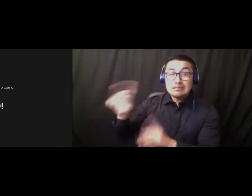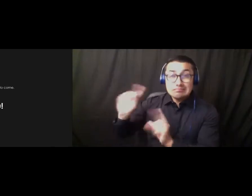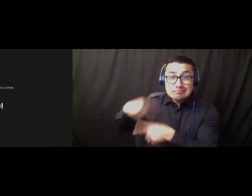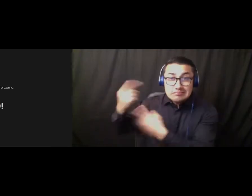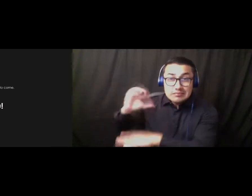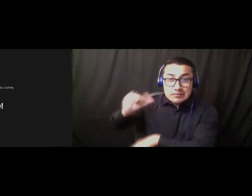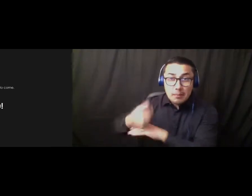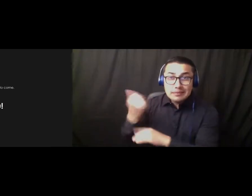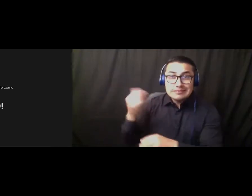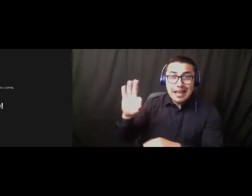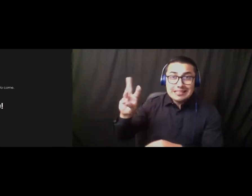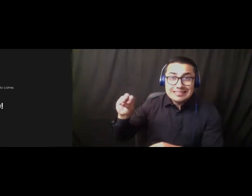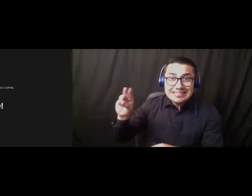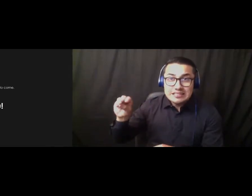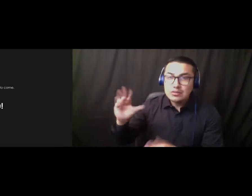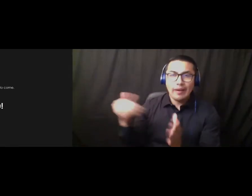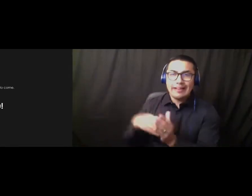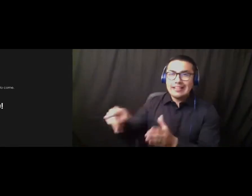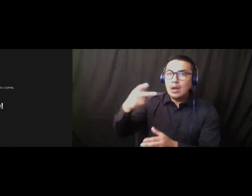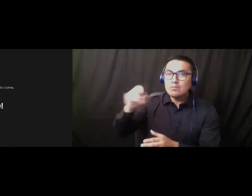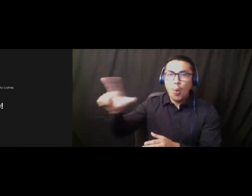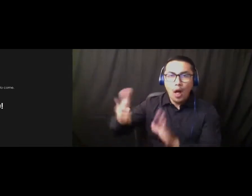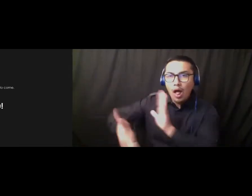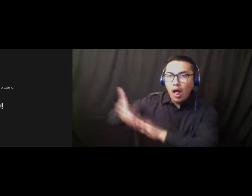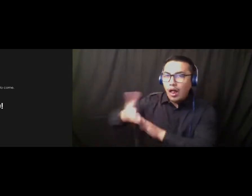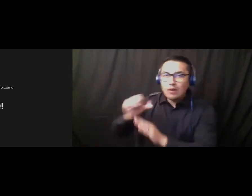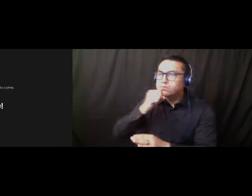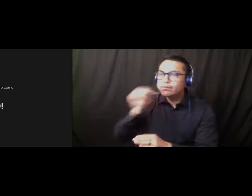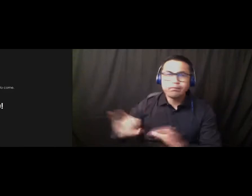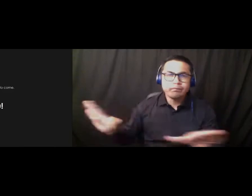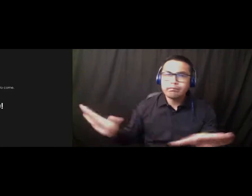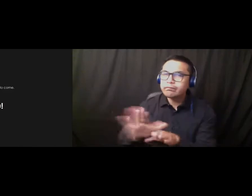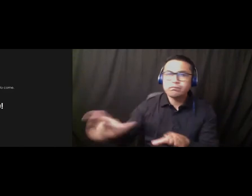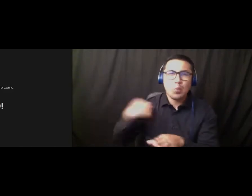it's no longer functioning. Oh, okay. If we-if we re-did it would cost us over